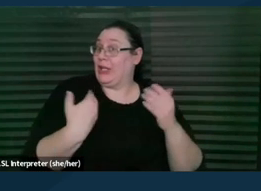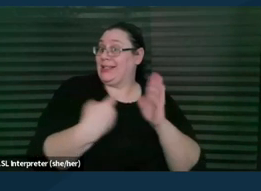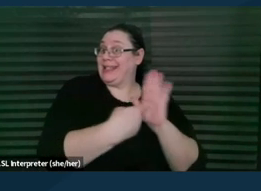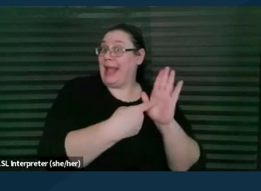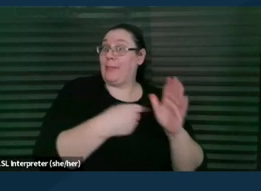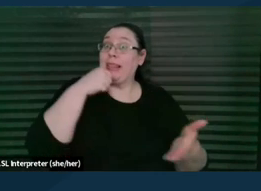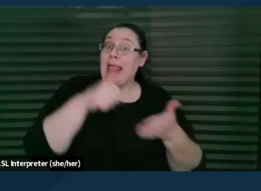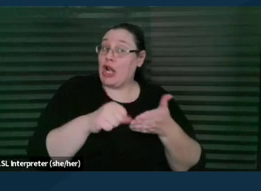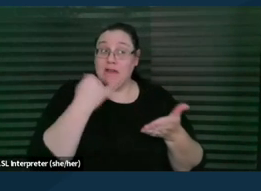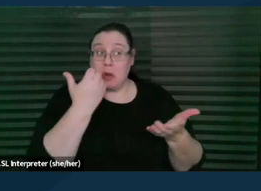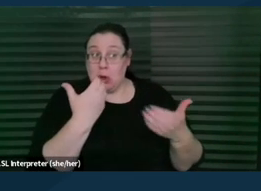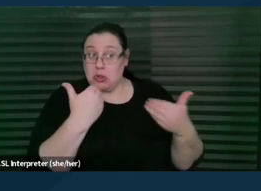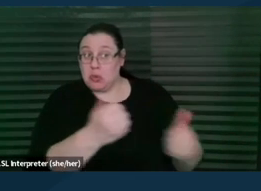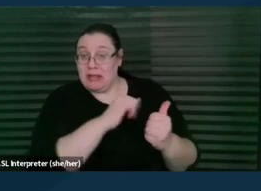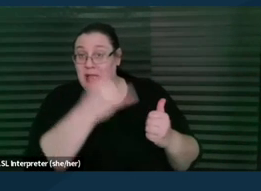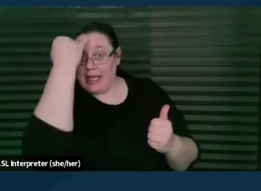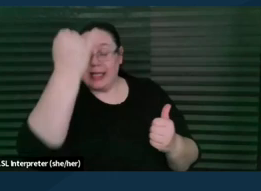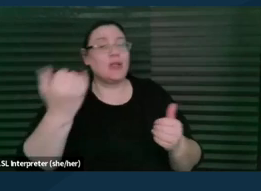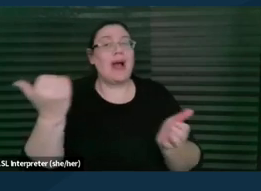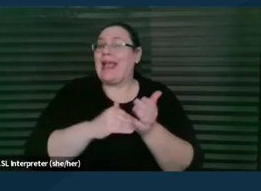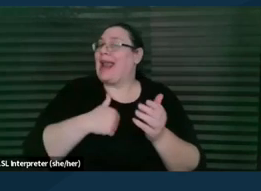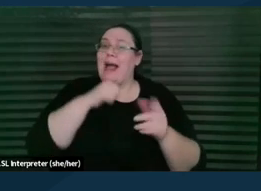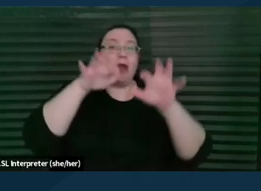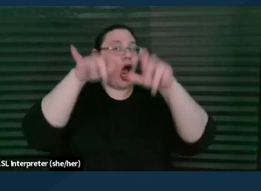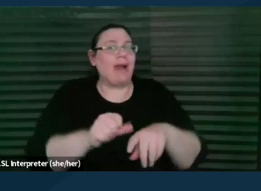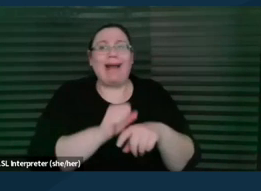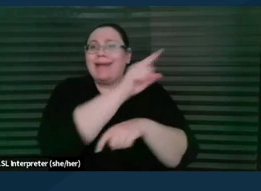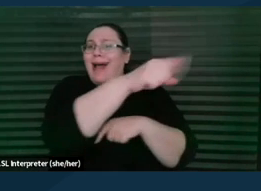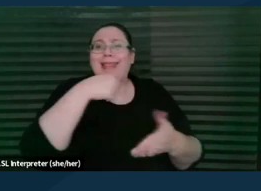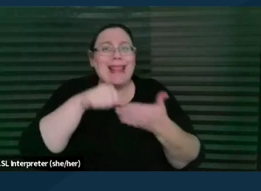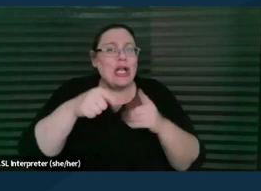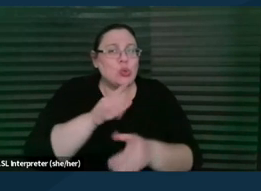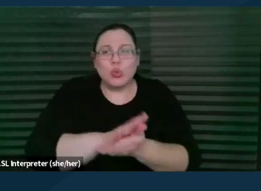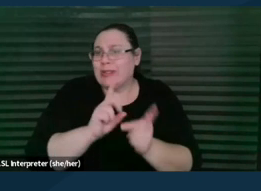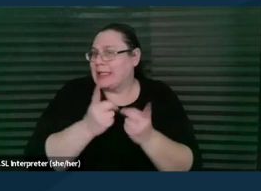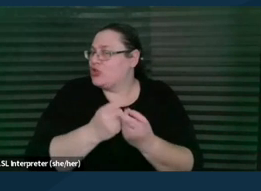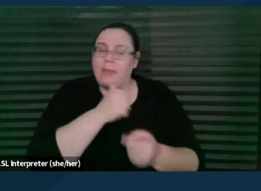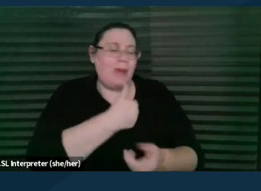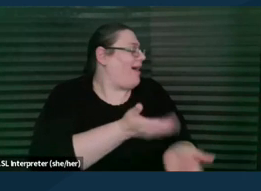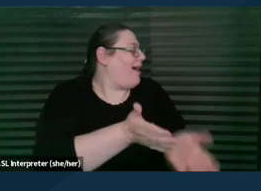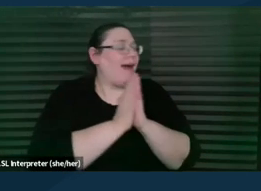So again, I'm not the person writing to the school district asking for the records. There are occasionally times